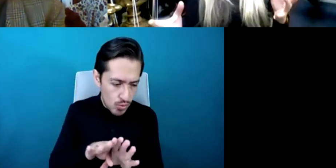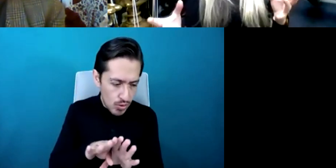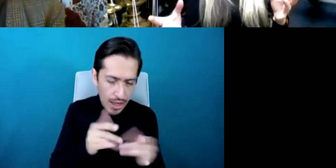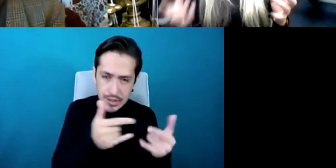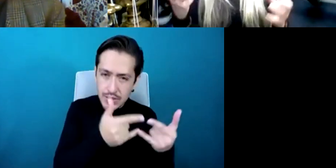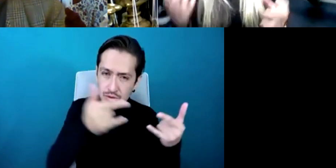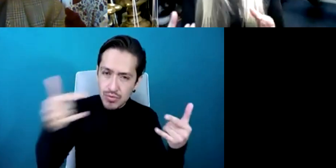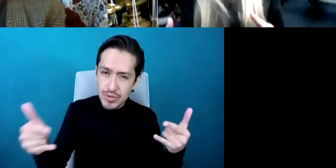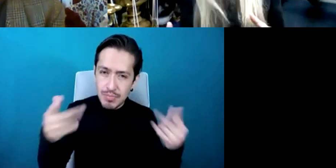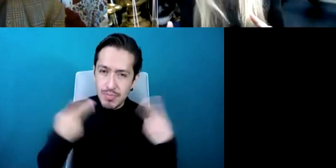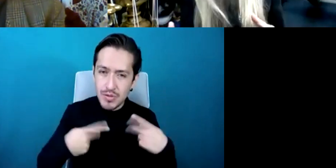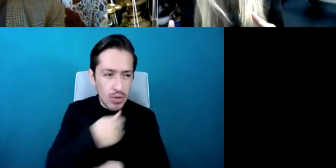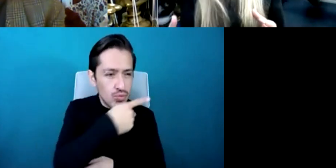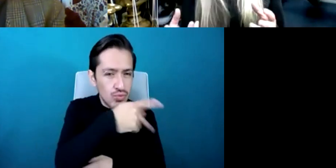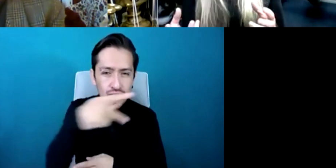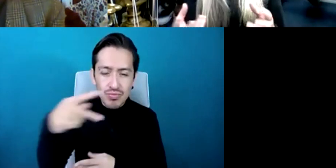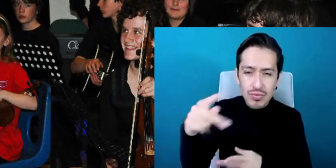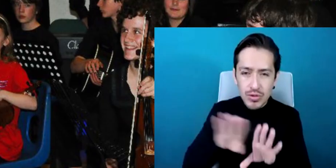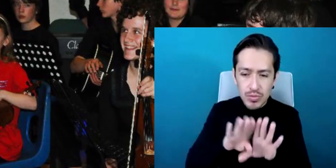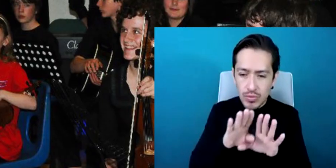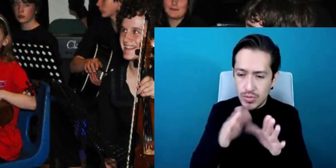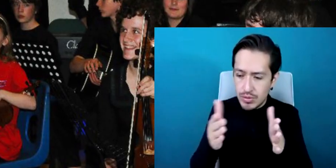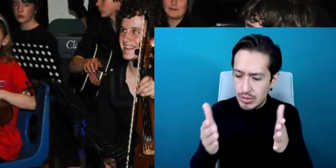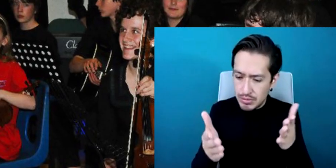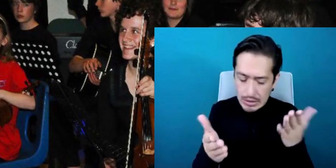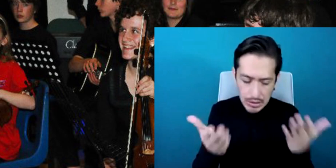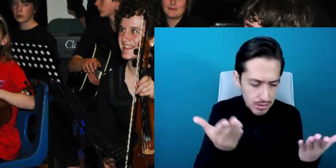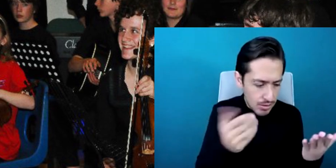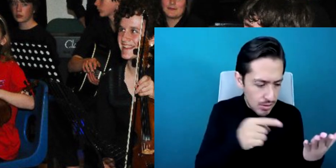to listening to a piece of music you know we can listen to a piece of music and the impact of that